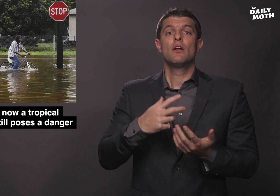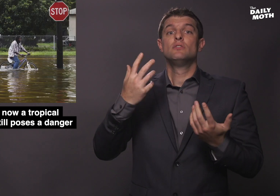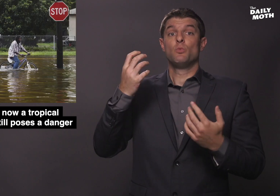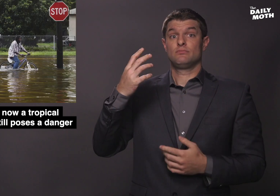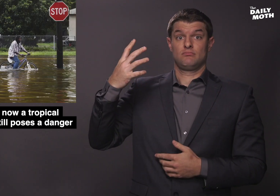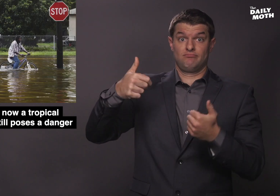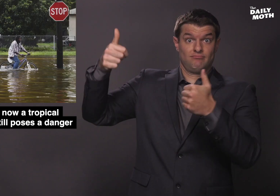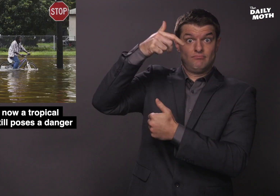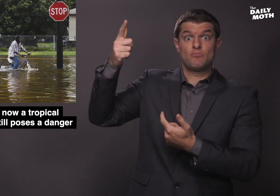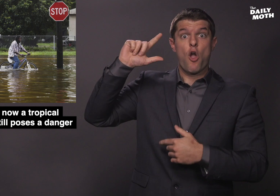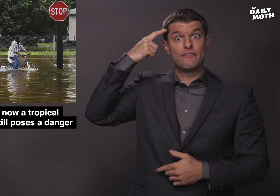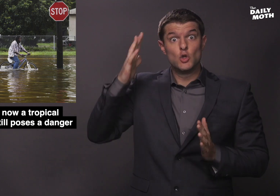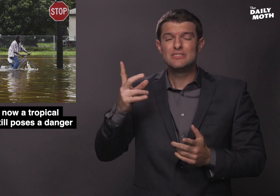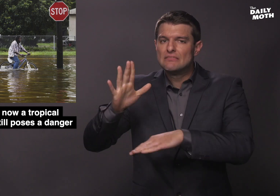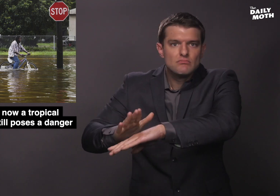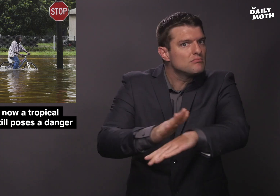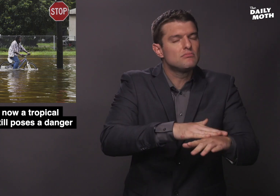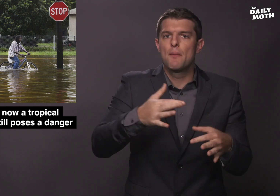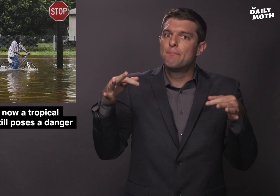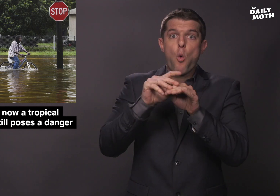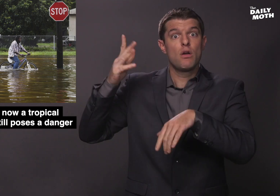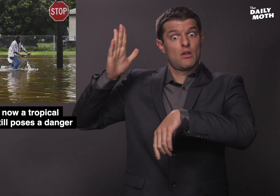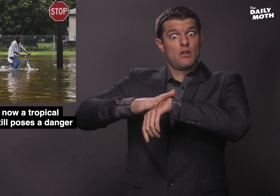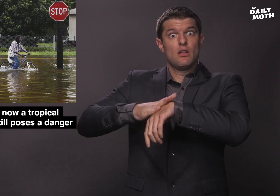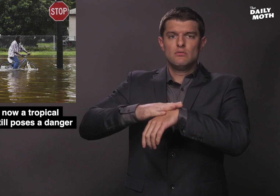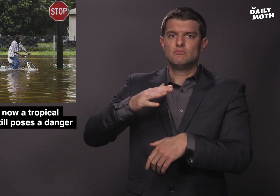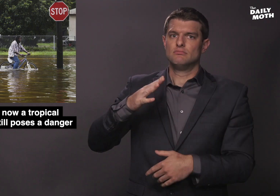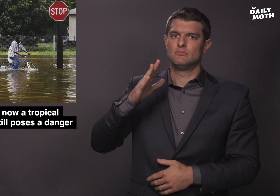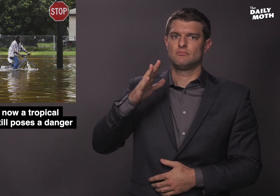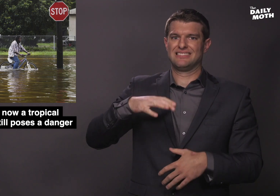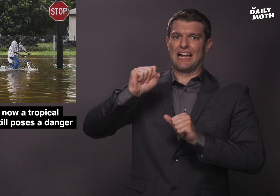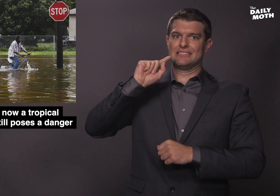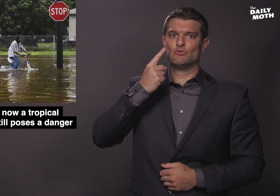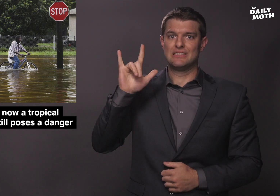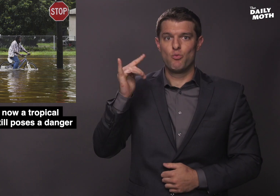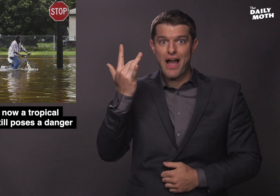Officials are urging residents to take the warnings seriously